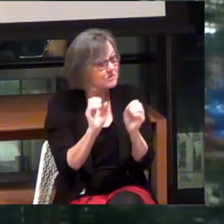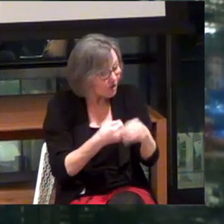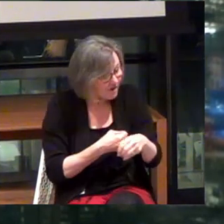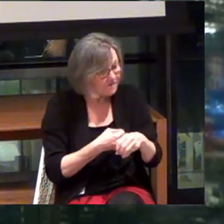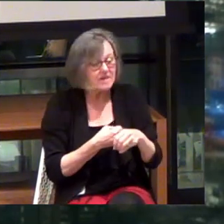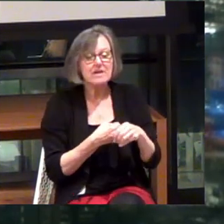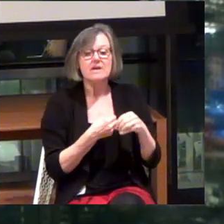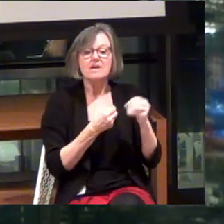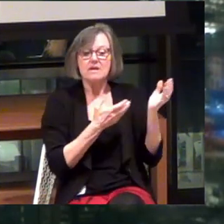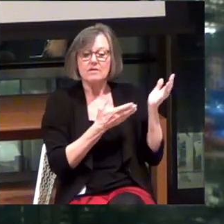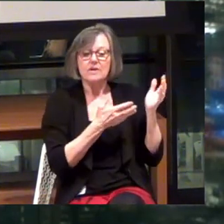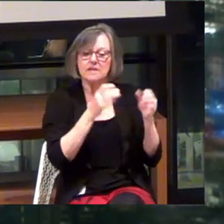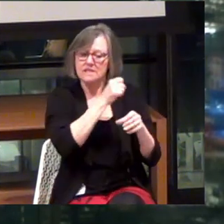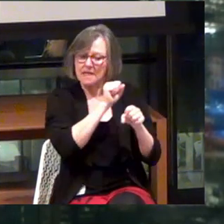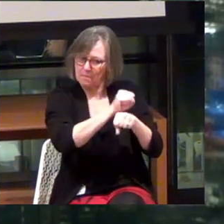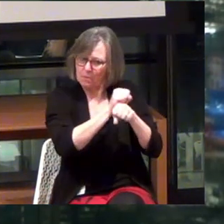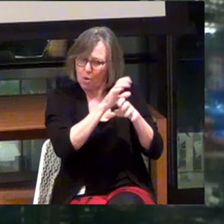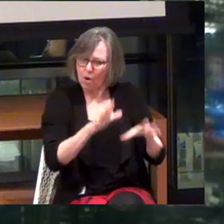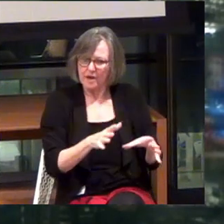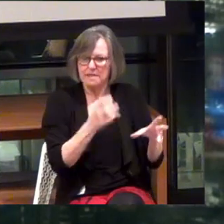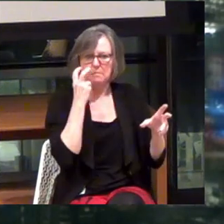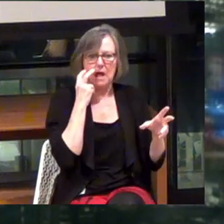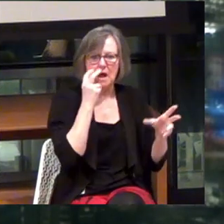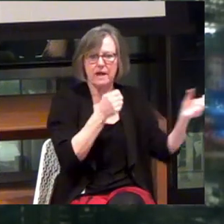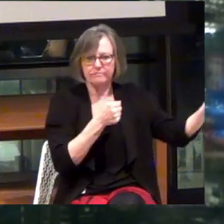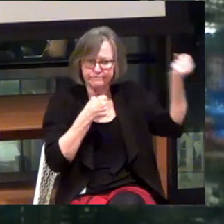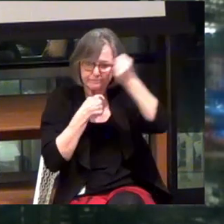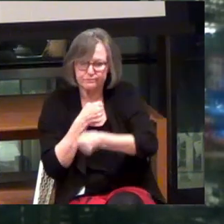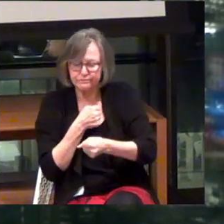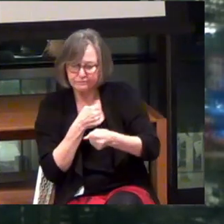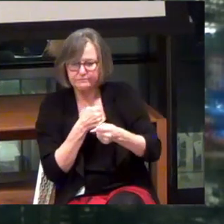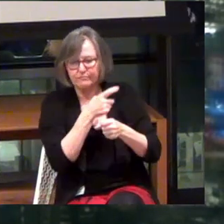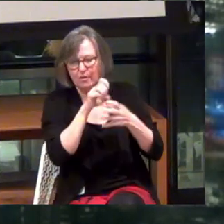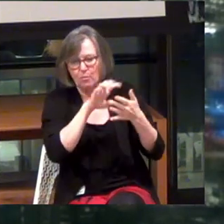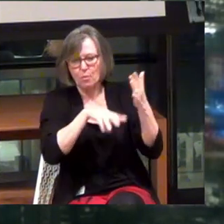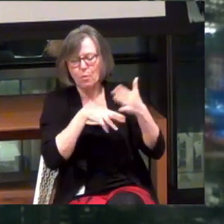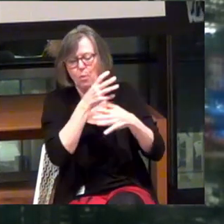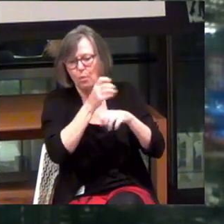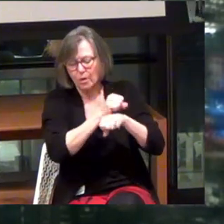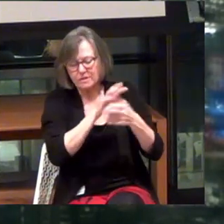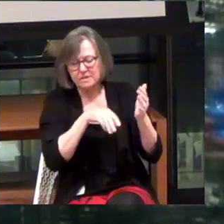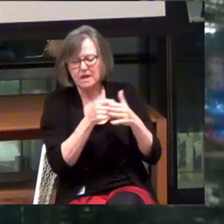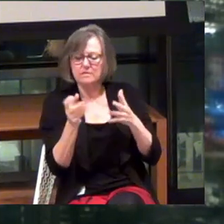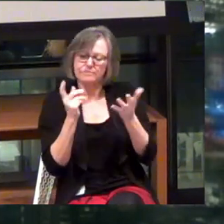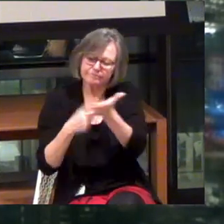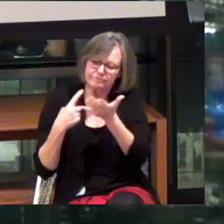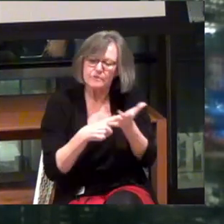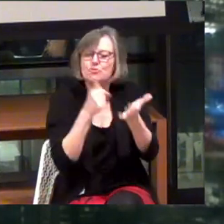We borrowed some of his employees who were blind off of their work schedules so they could talk to us and try the device out.